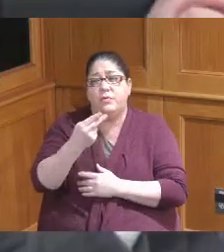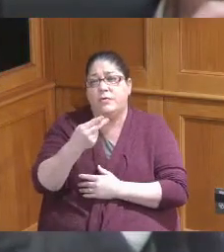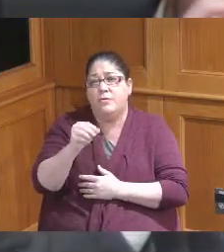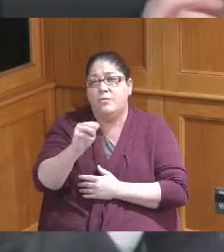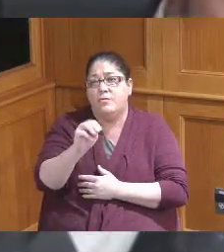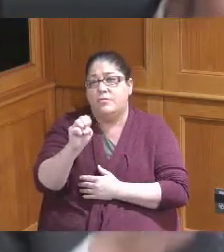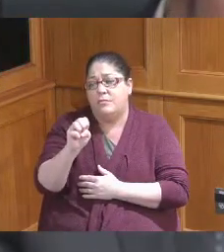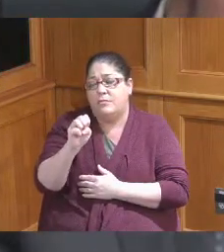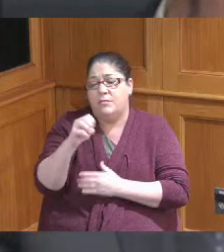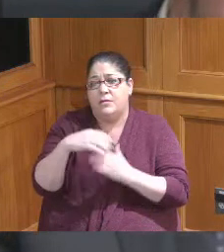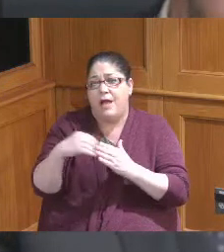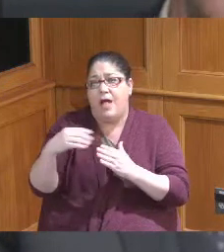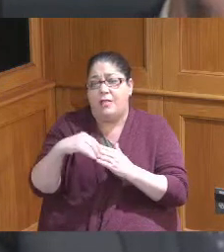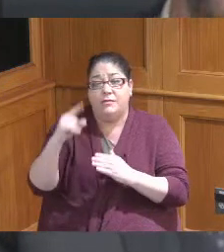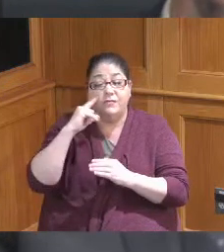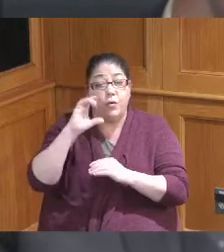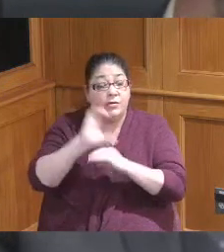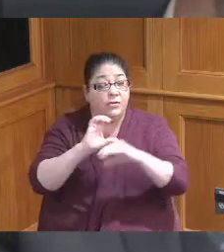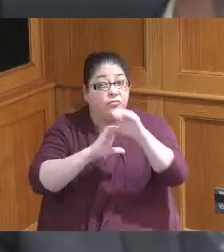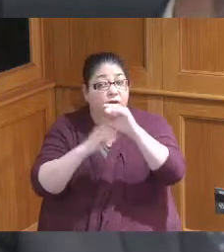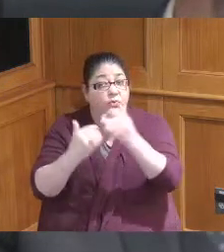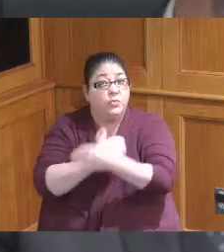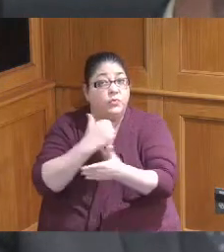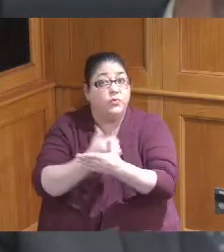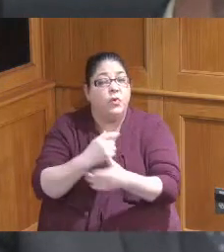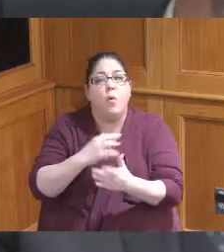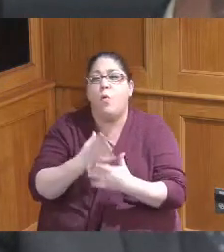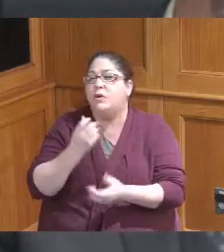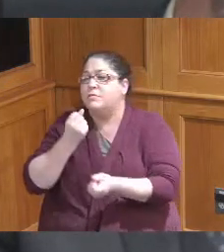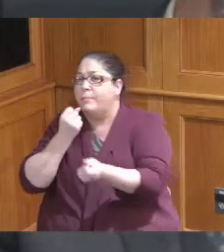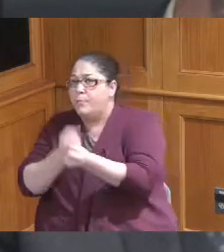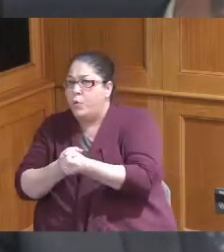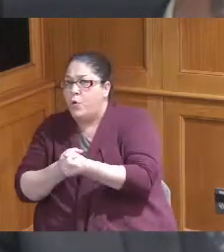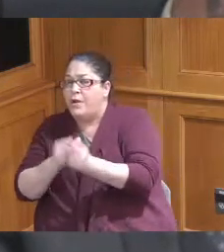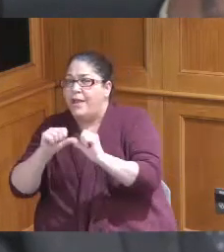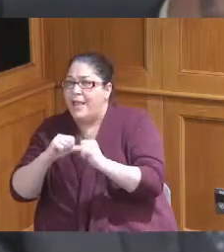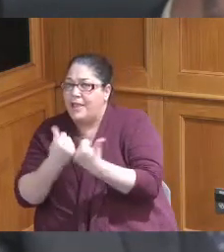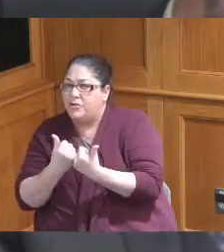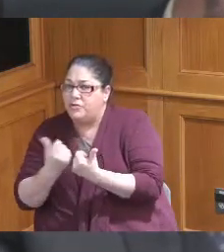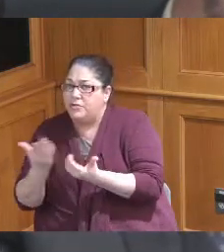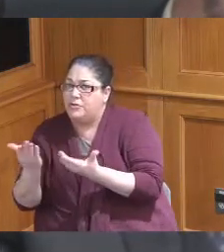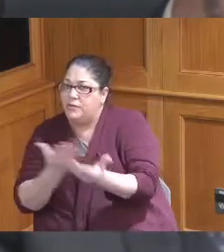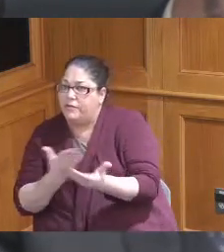for construction or is it for Supportive Services for the agencies that are already already have